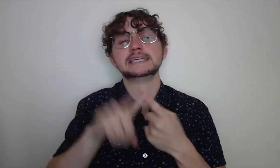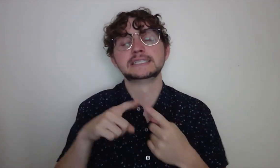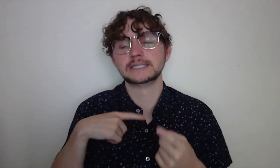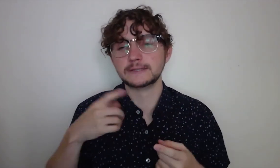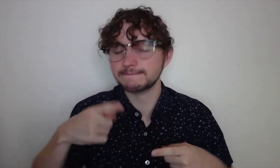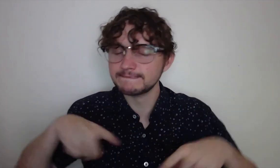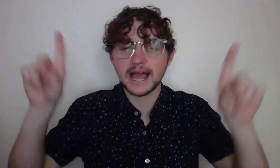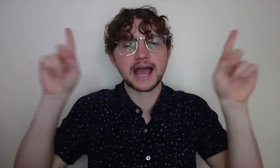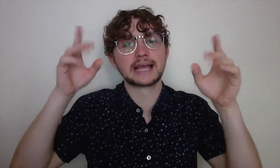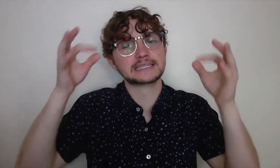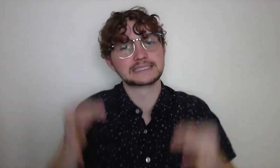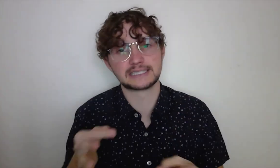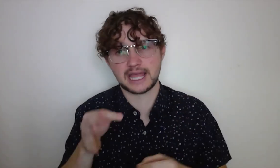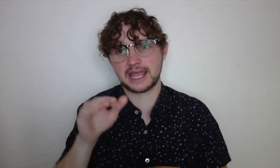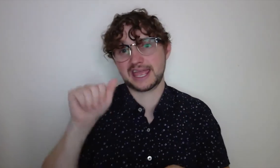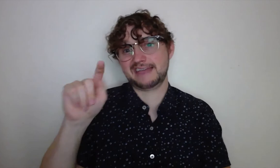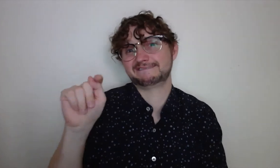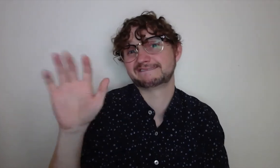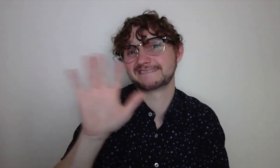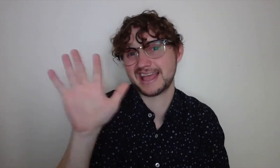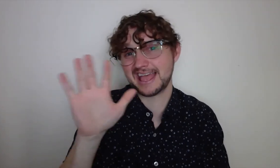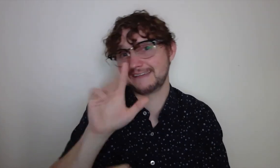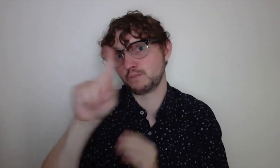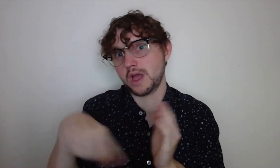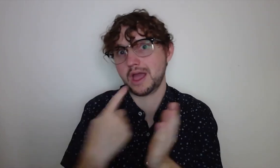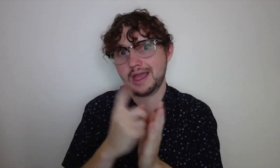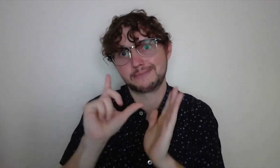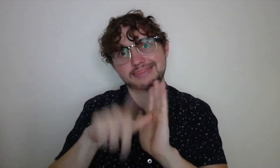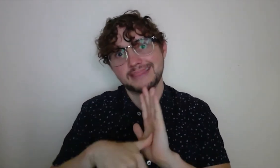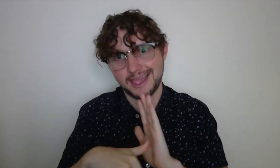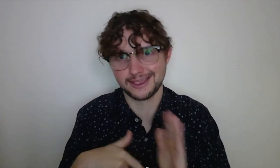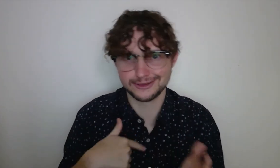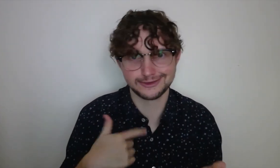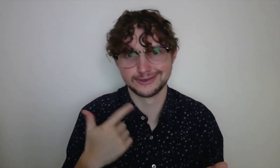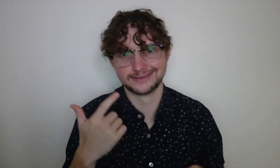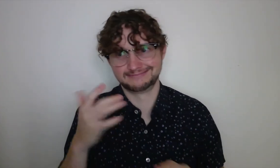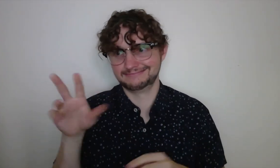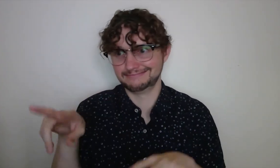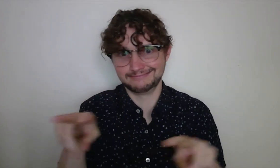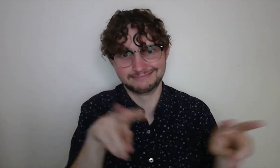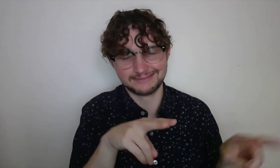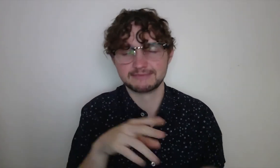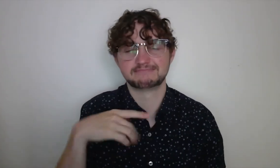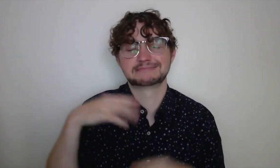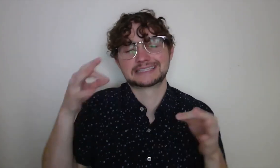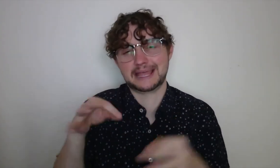Each location that I visited did not convince me that it was the right place